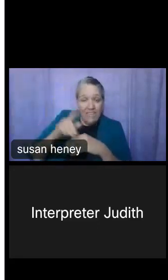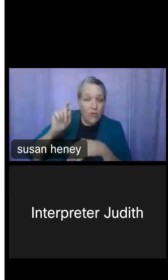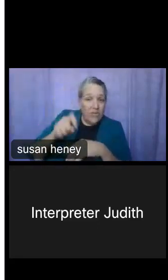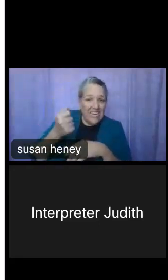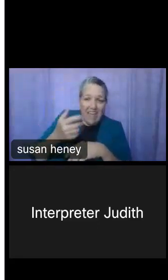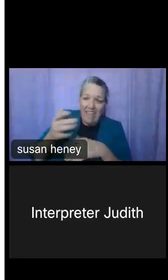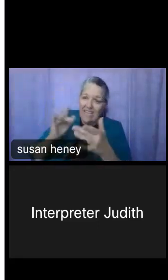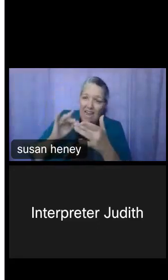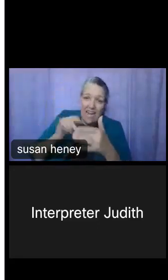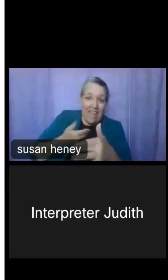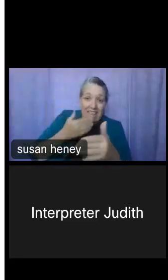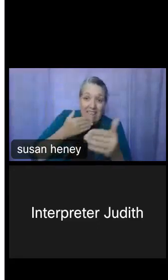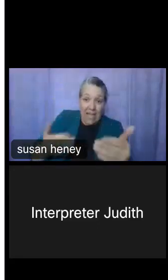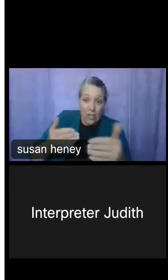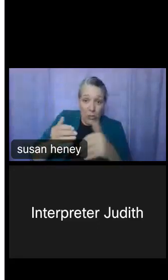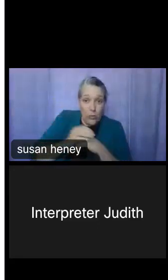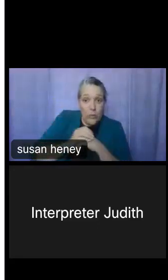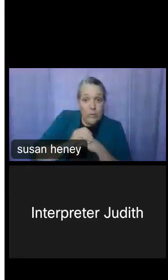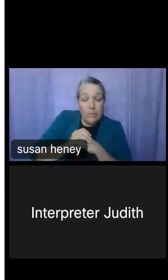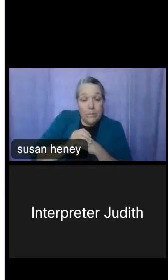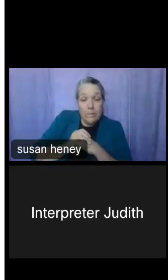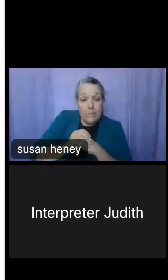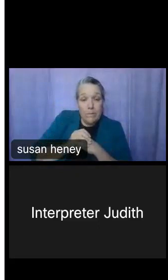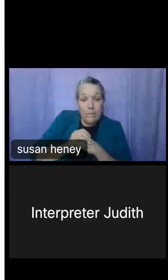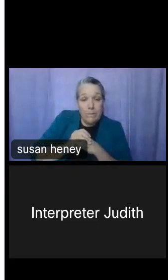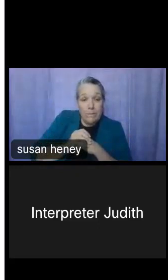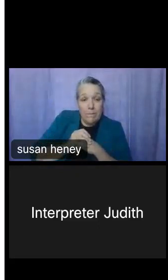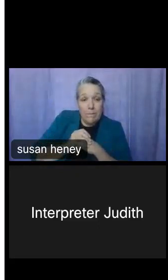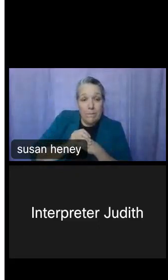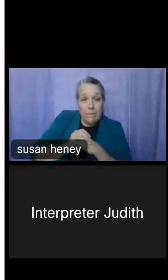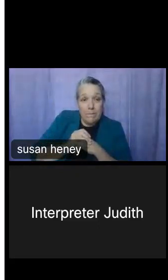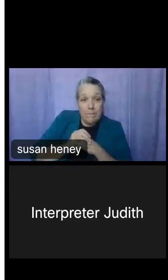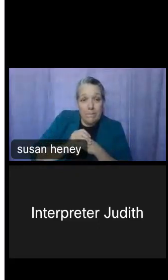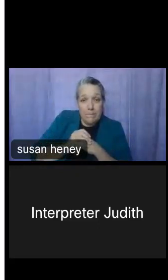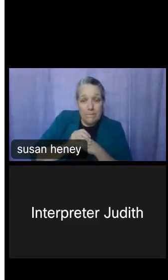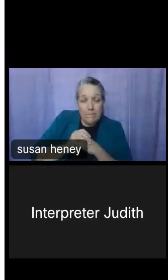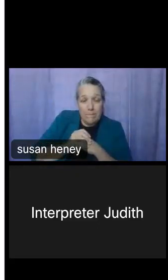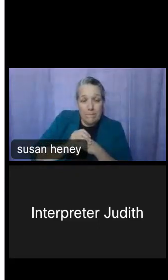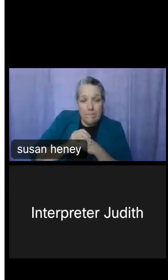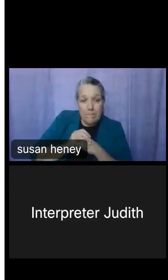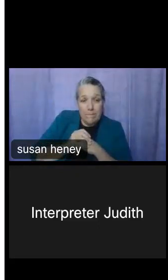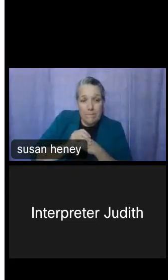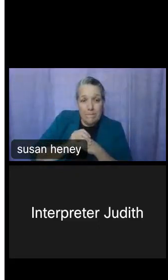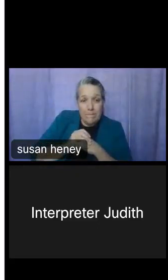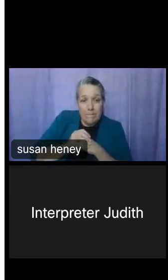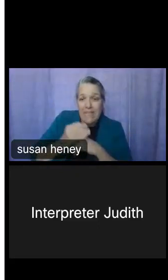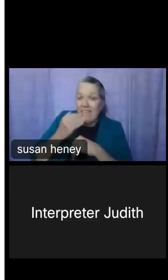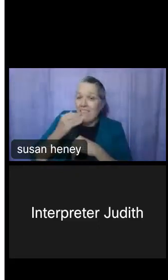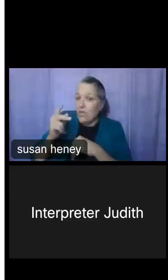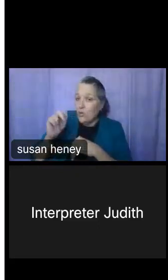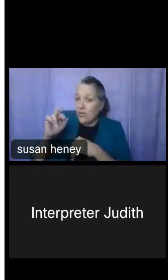you so much. Krystal Jimerson: Thank you, Kira. Thank you